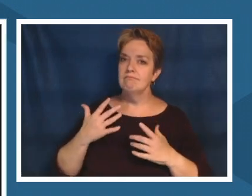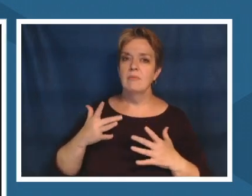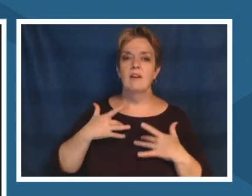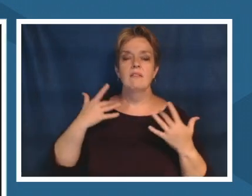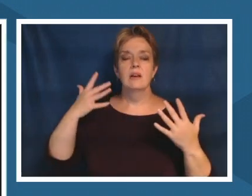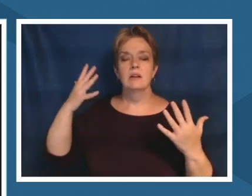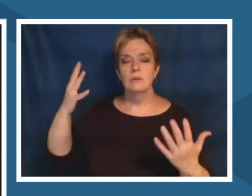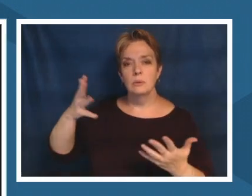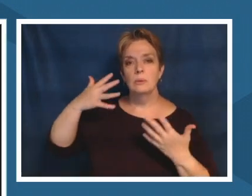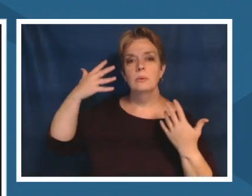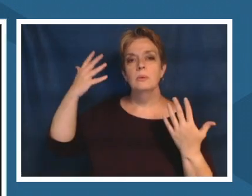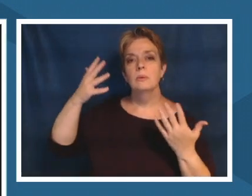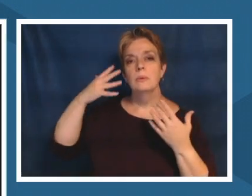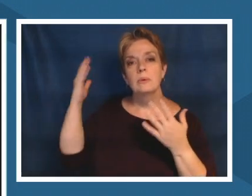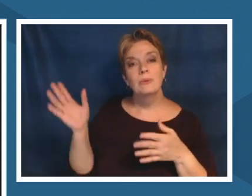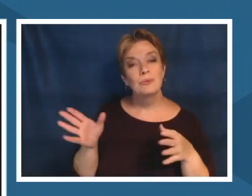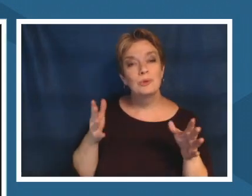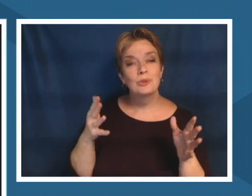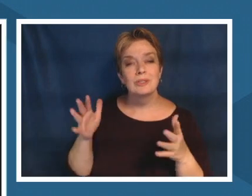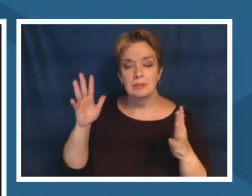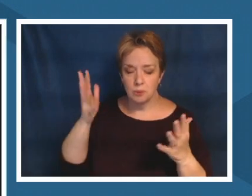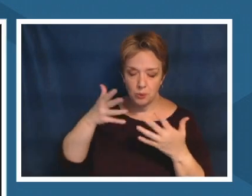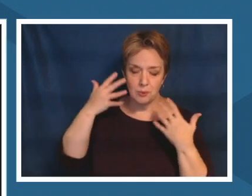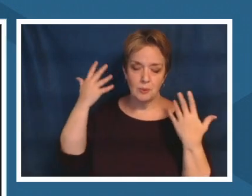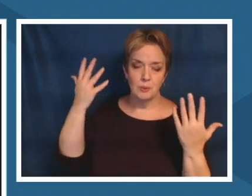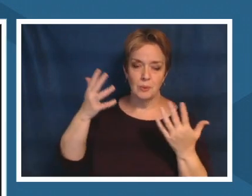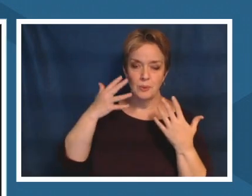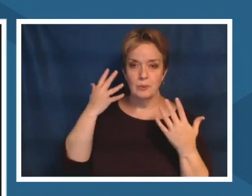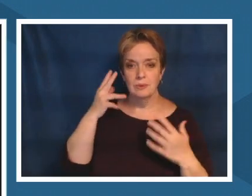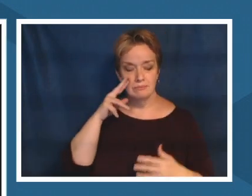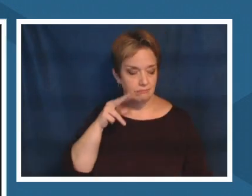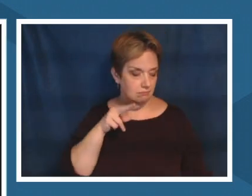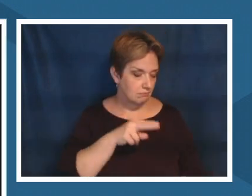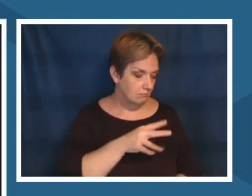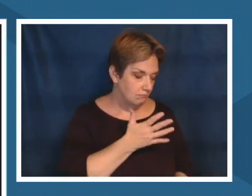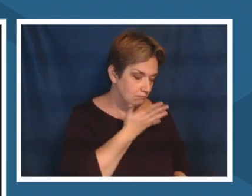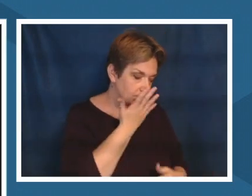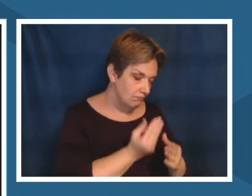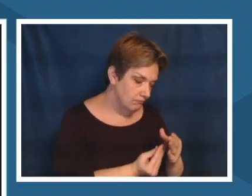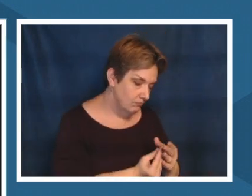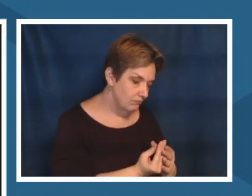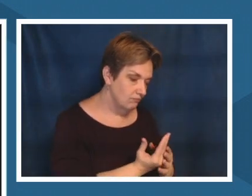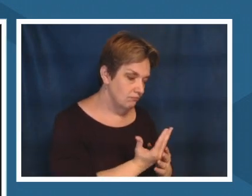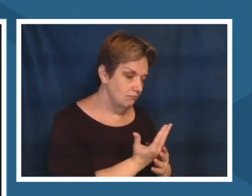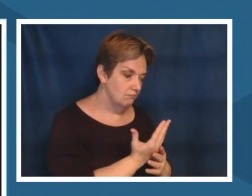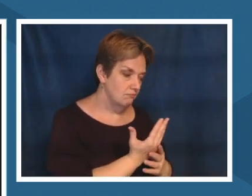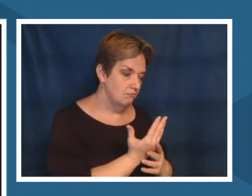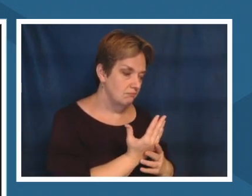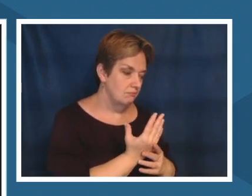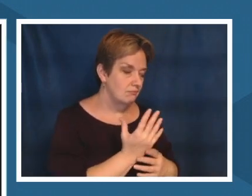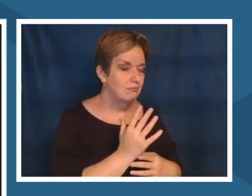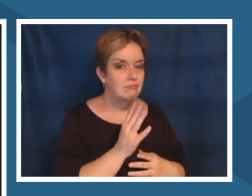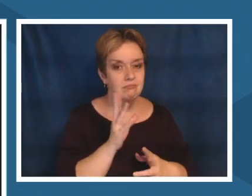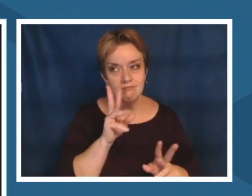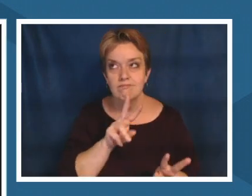you know you know watch the grass grow you know let's listen to the sounds of ants